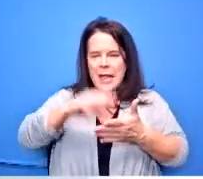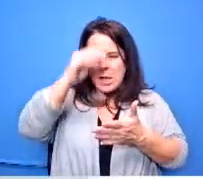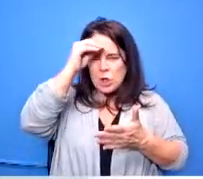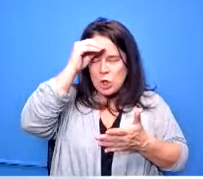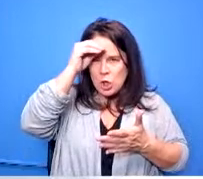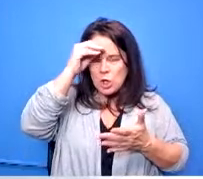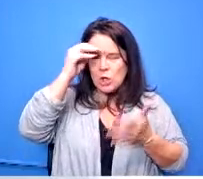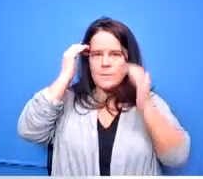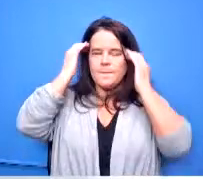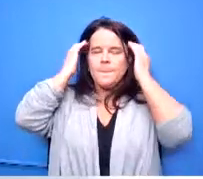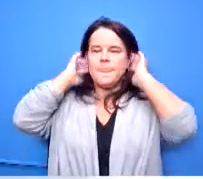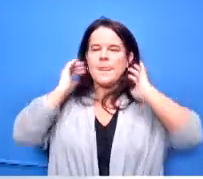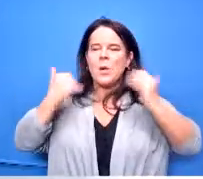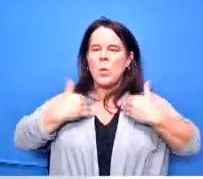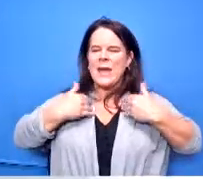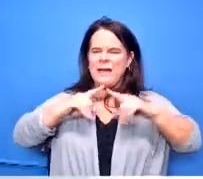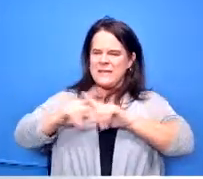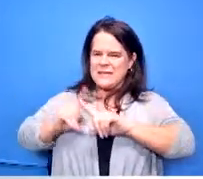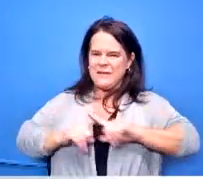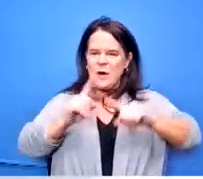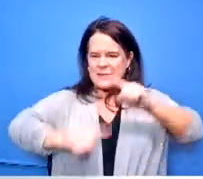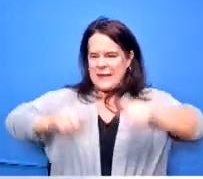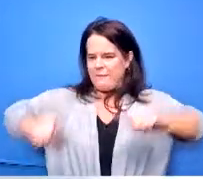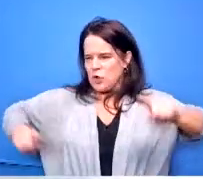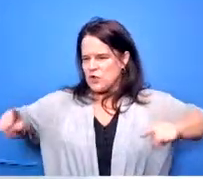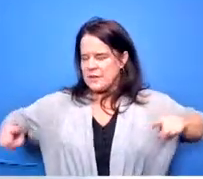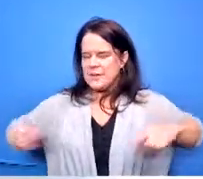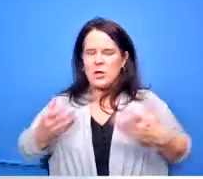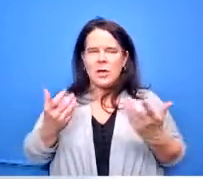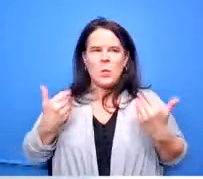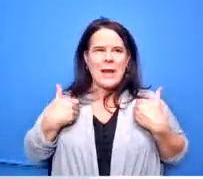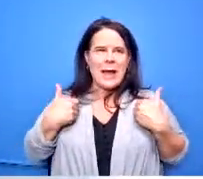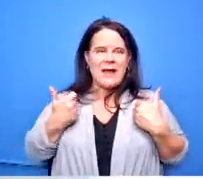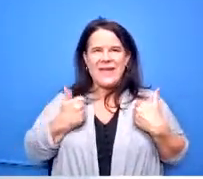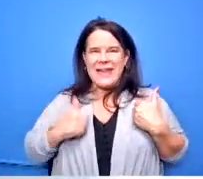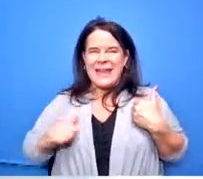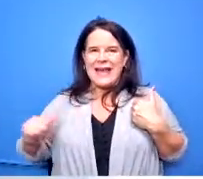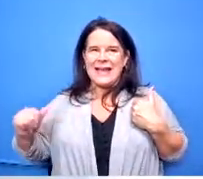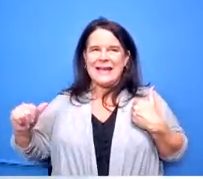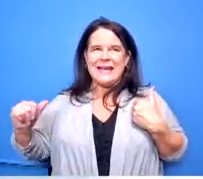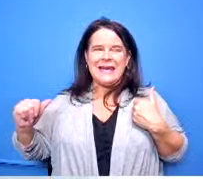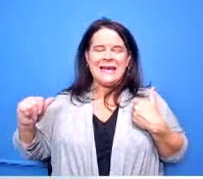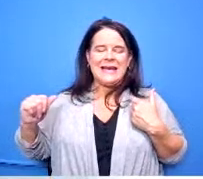diversities within the district do we have any course of studies that focuses on